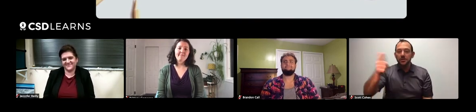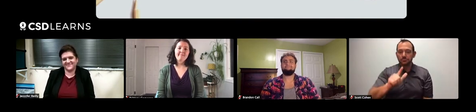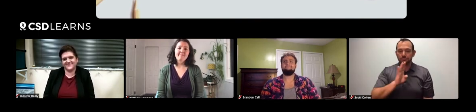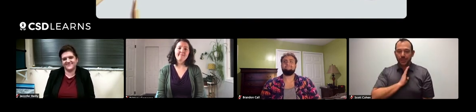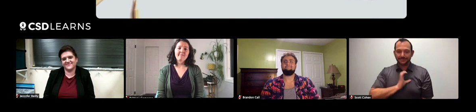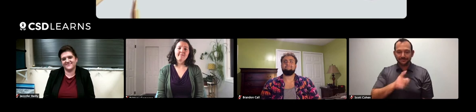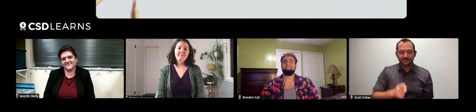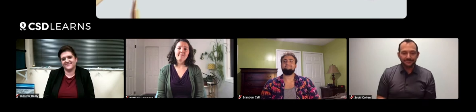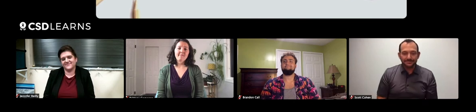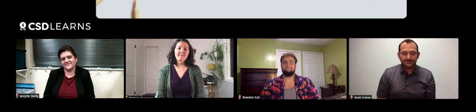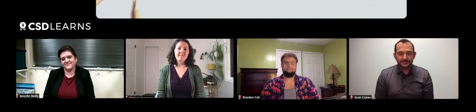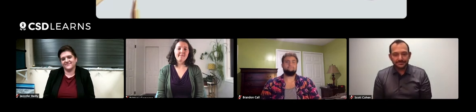Brandon, we'll turn it over to you now.